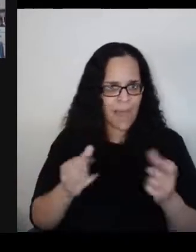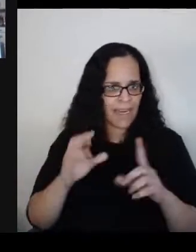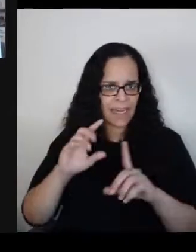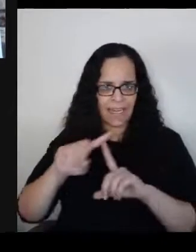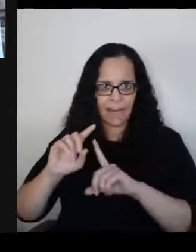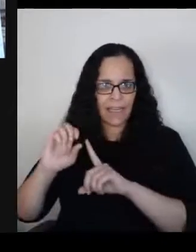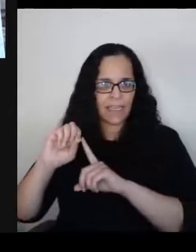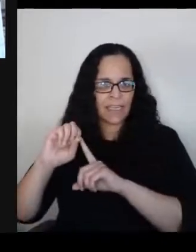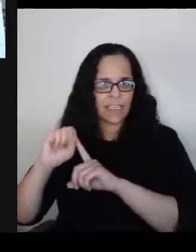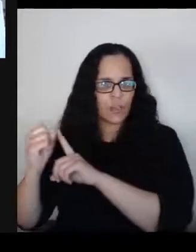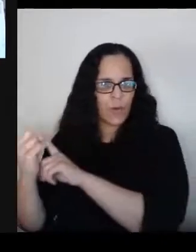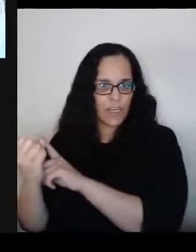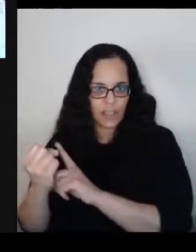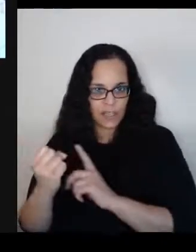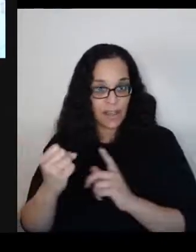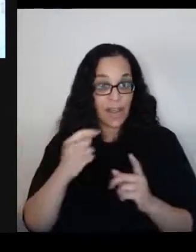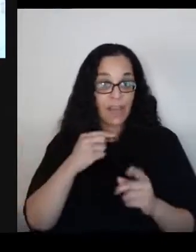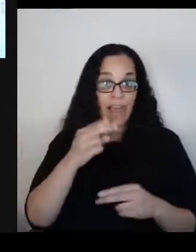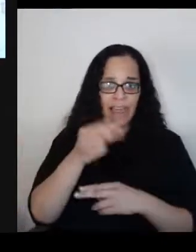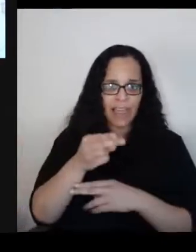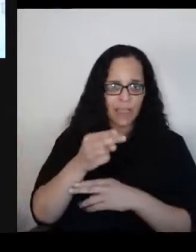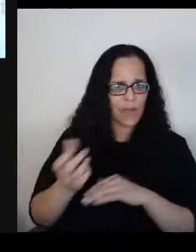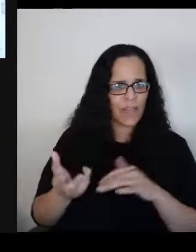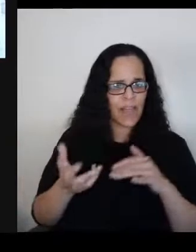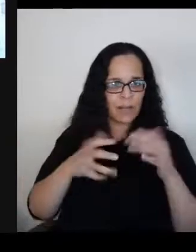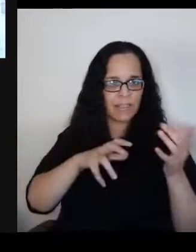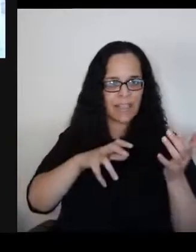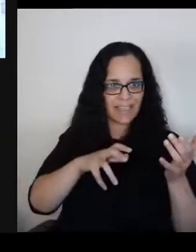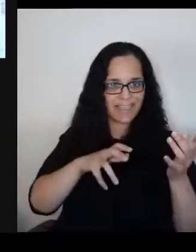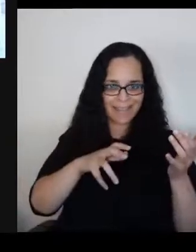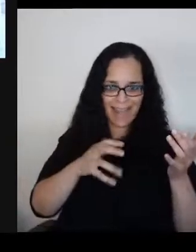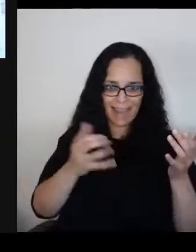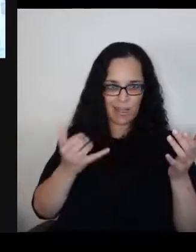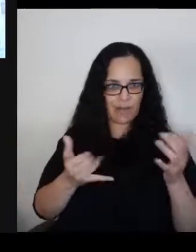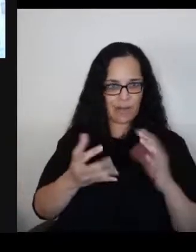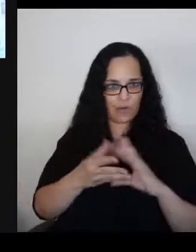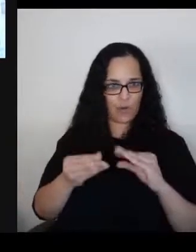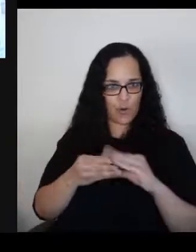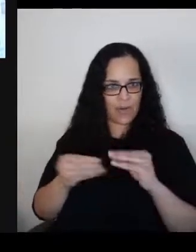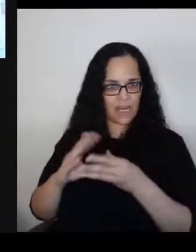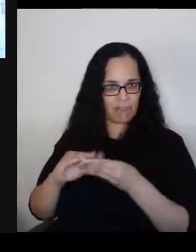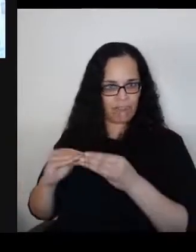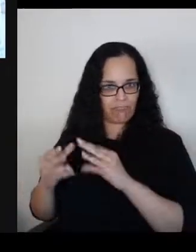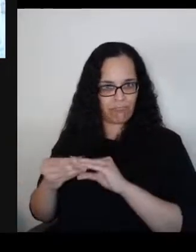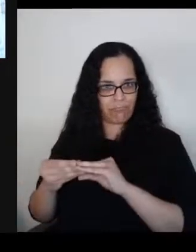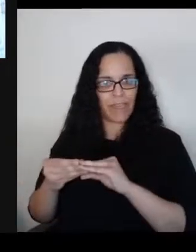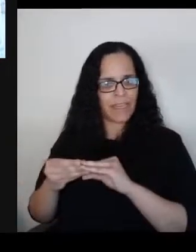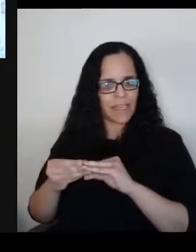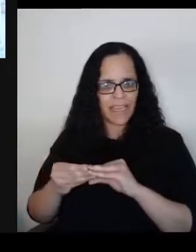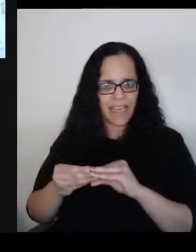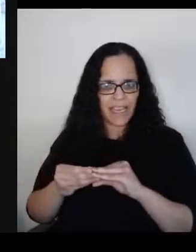that upsets the dominant narrative shouldn't be taught. I have the impression sometimes that we have an attempt,